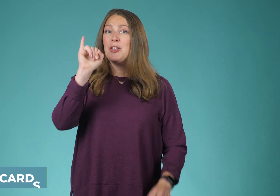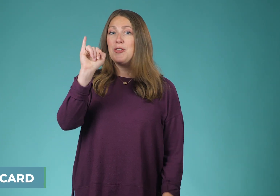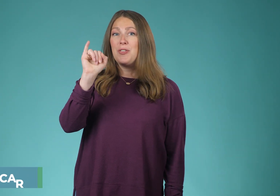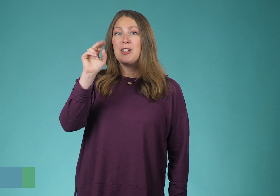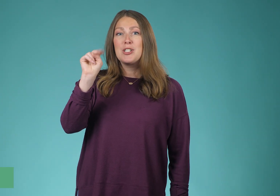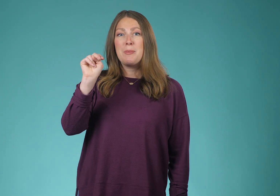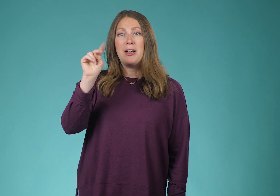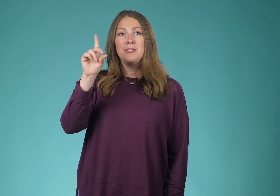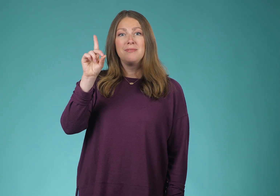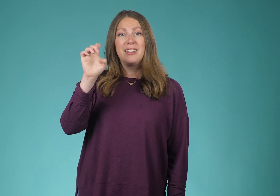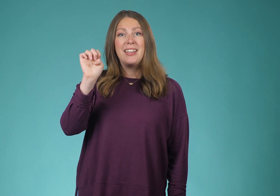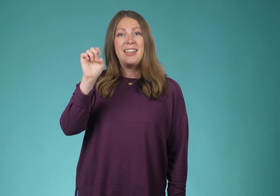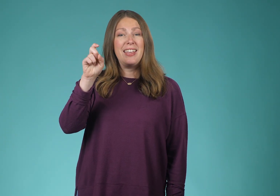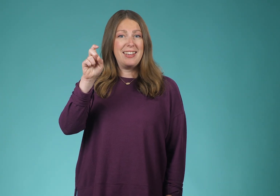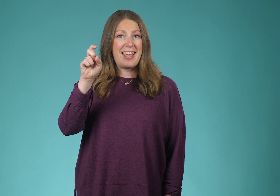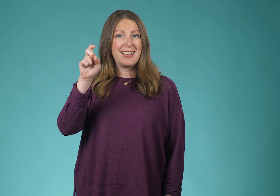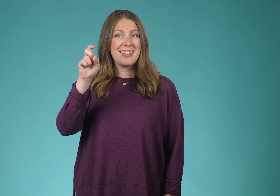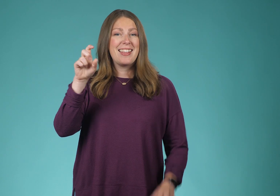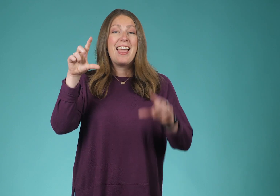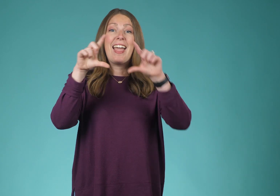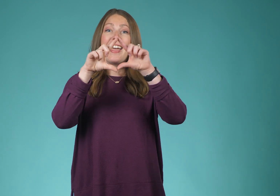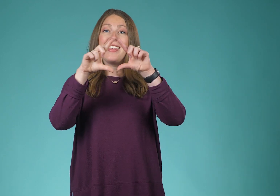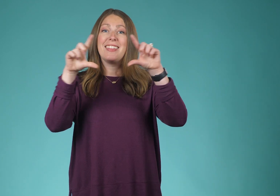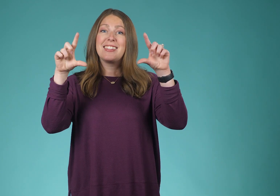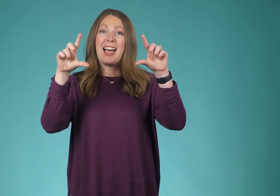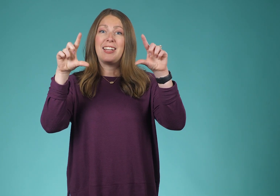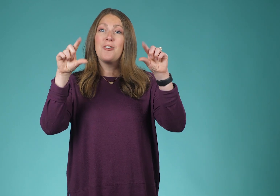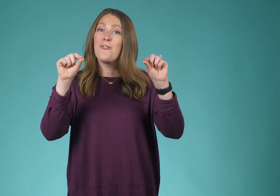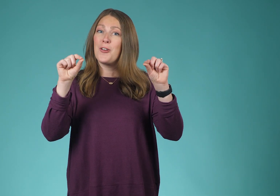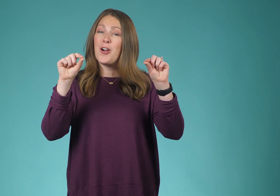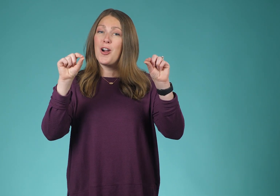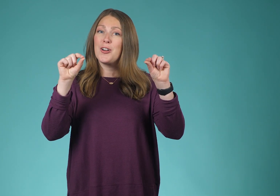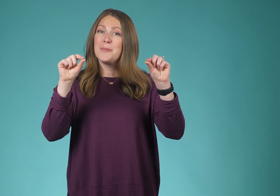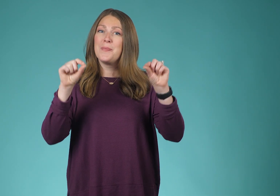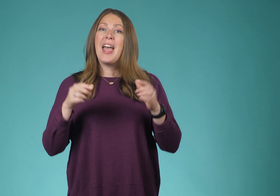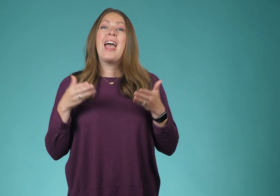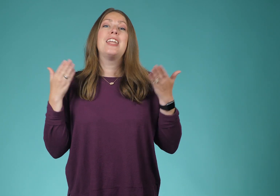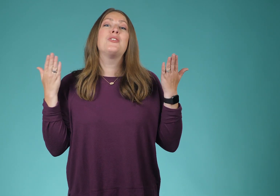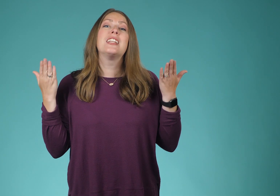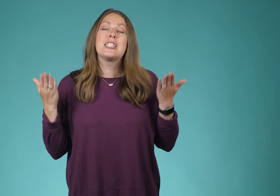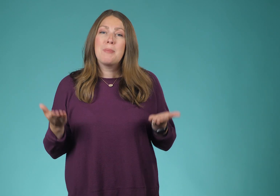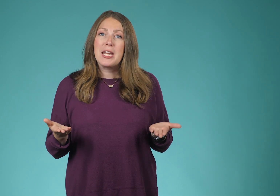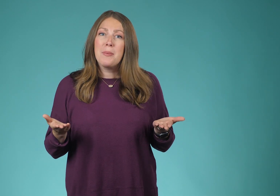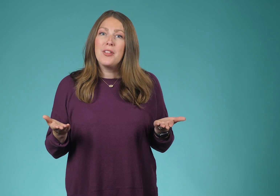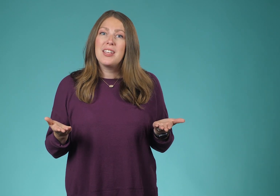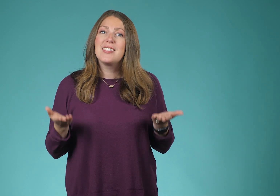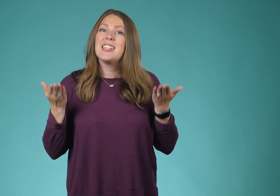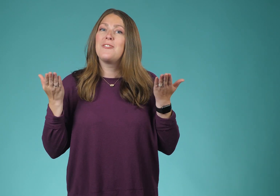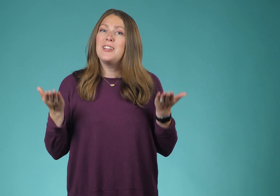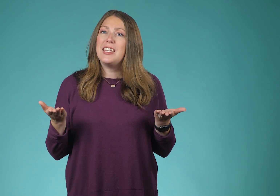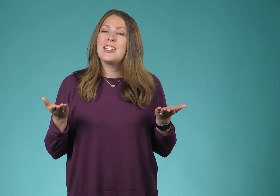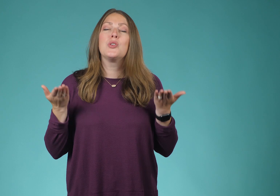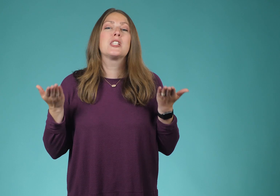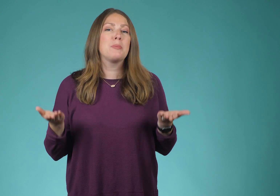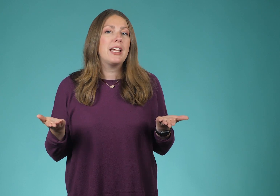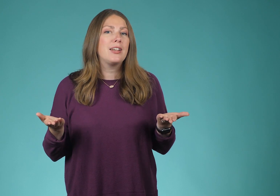You fingerspell index. And then the sign for card. And you can expand upon this if needed to explain